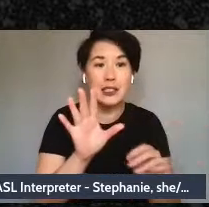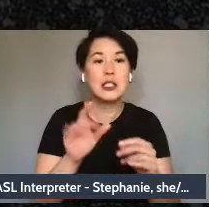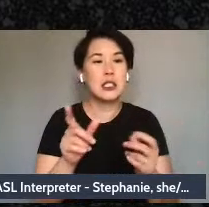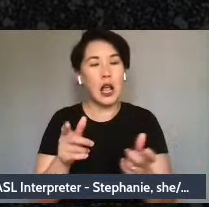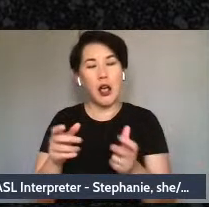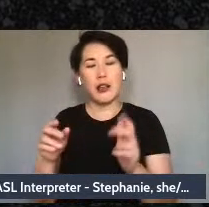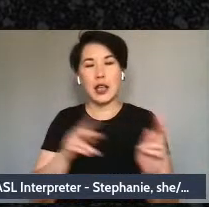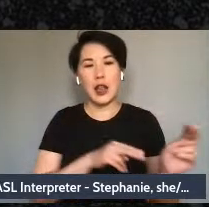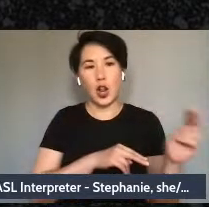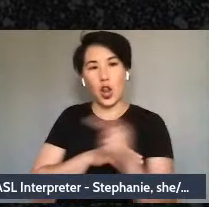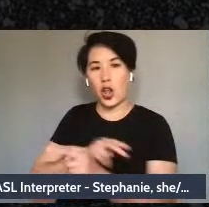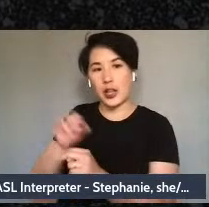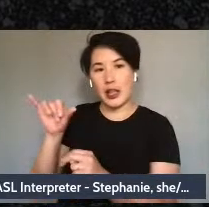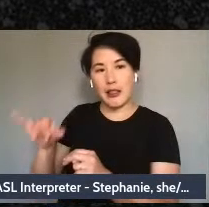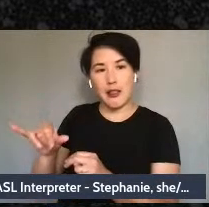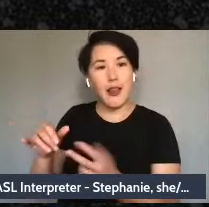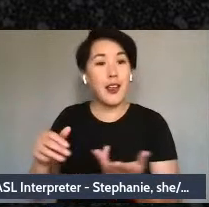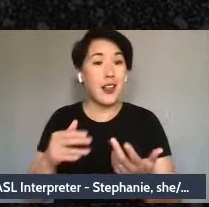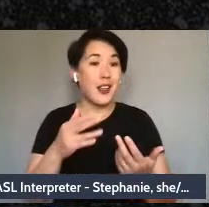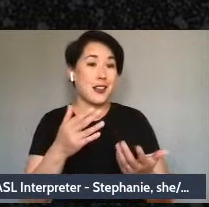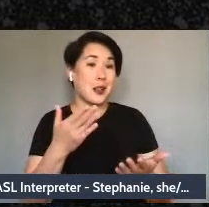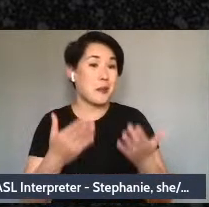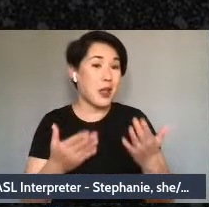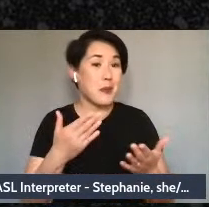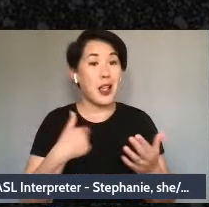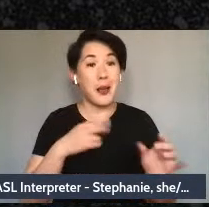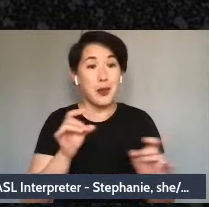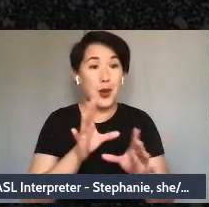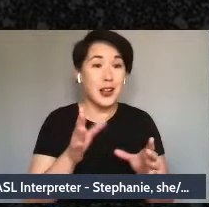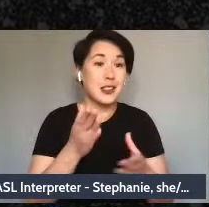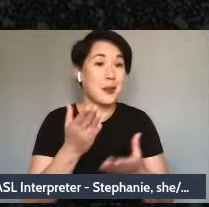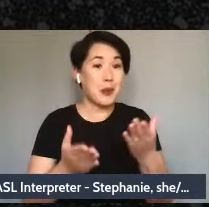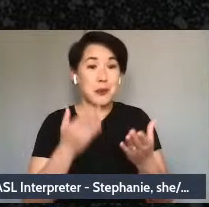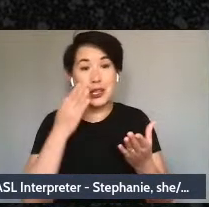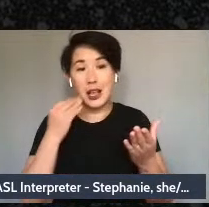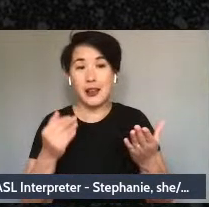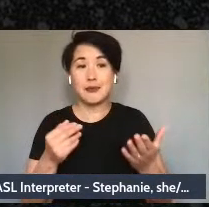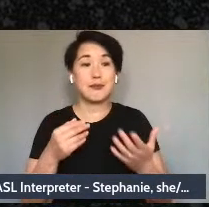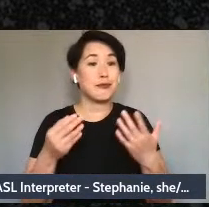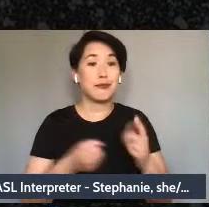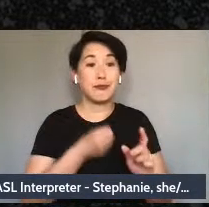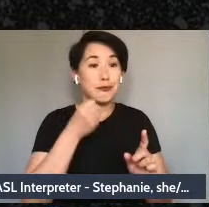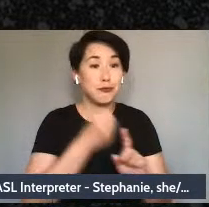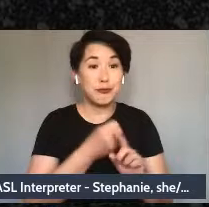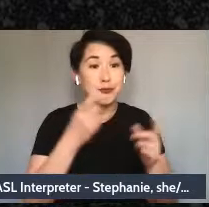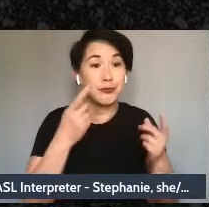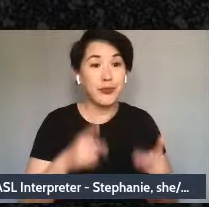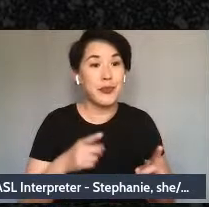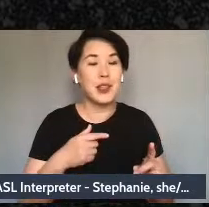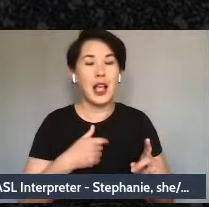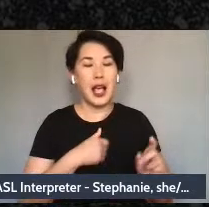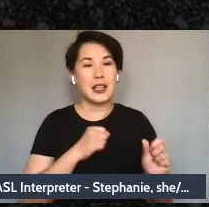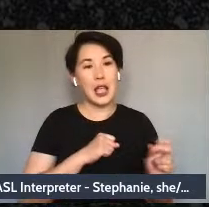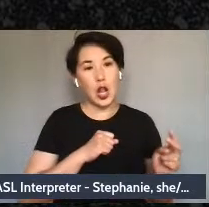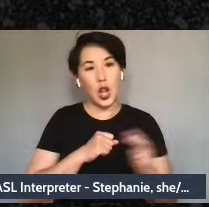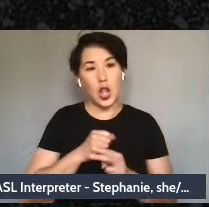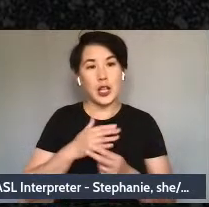because of crises, because of the state whatever it is. When do labels help me?